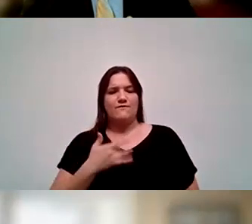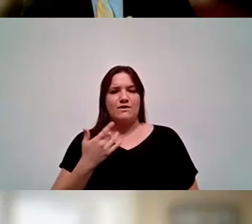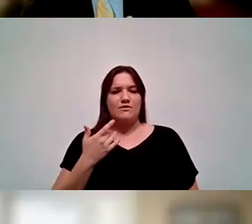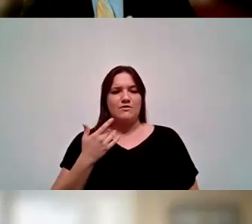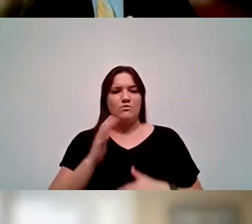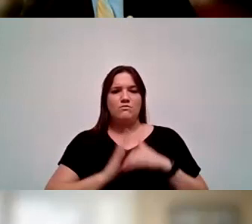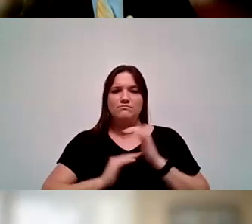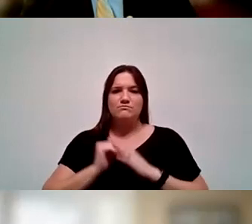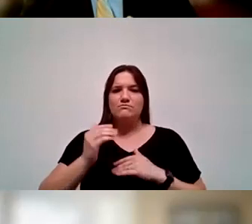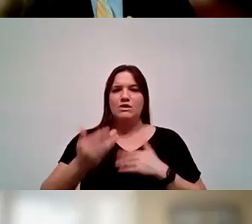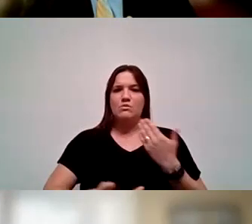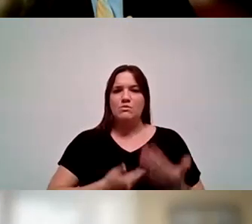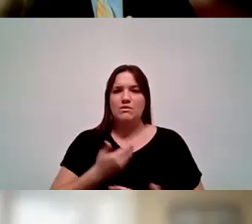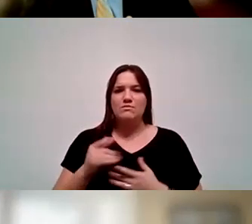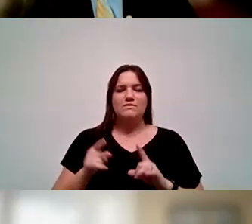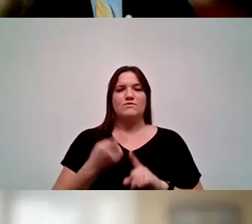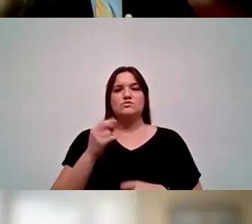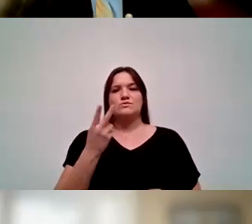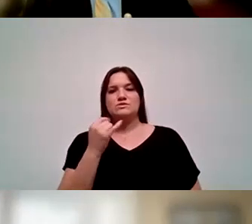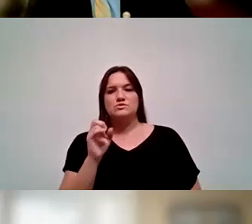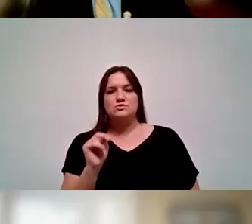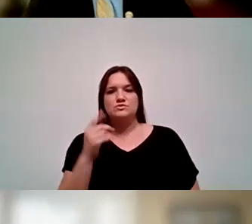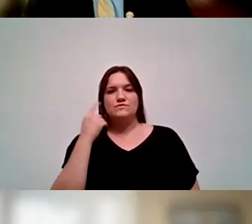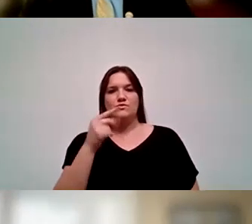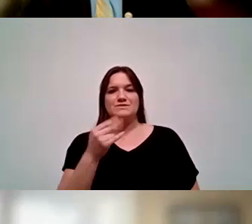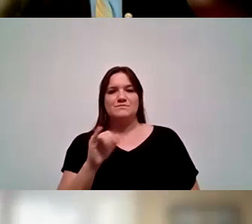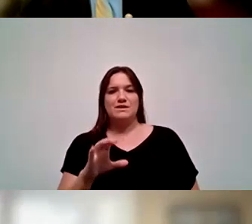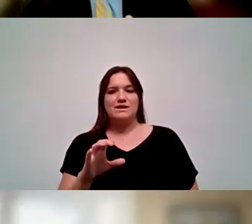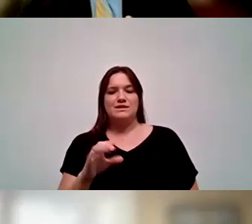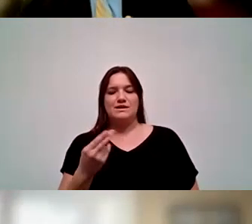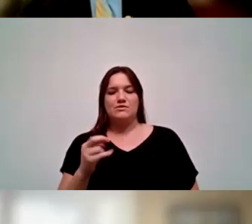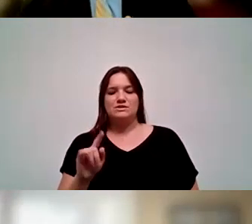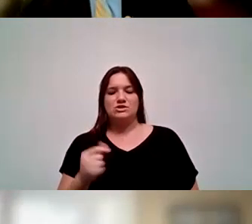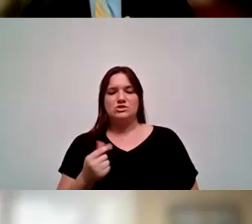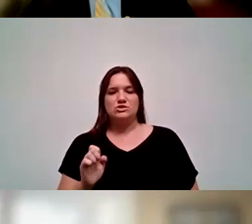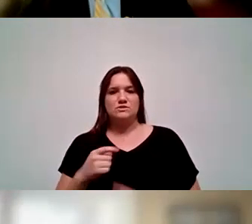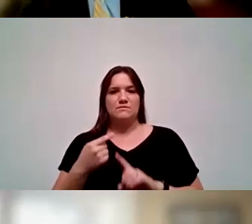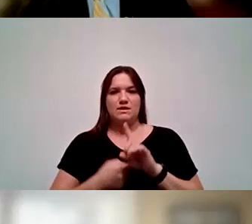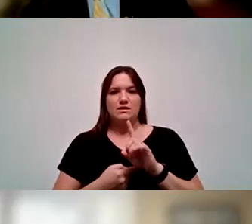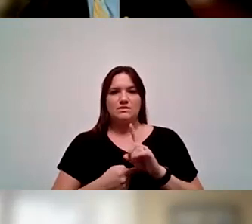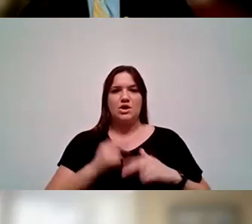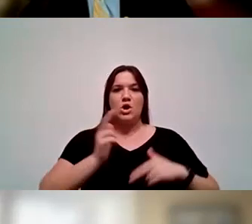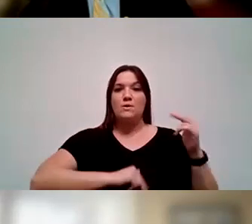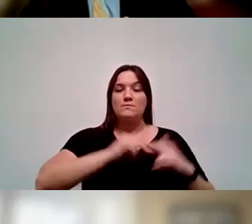the first ever resolution for Hispanic Heritage Month, our building downtown